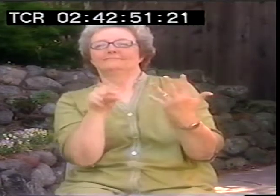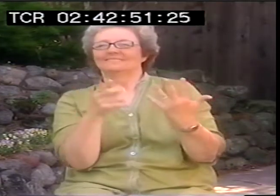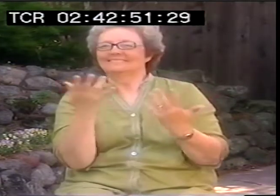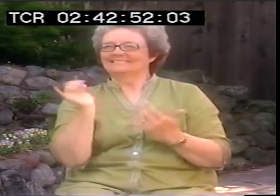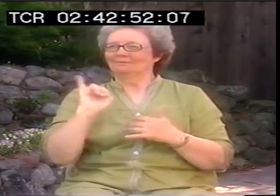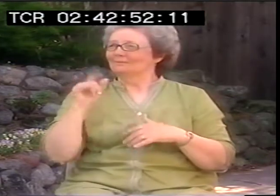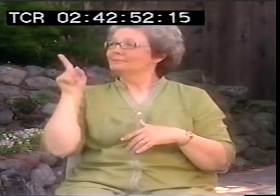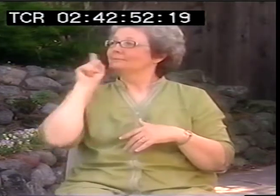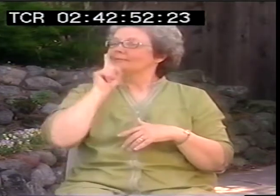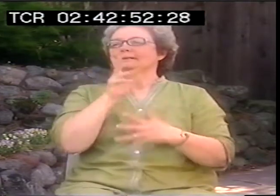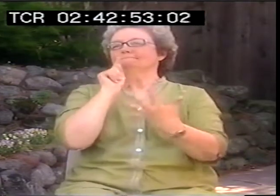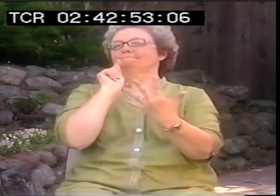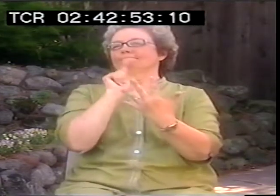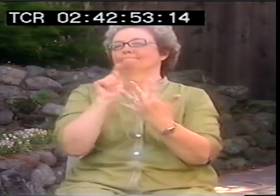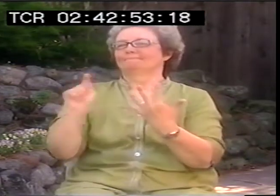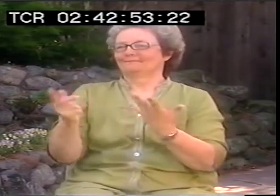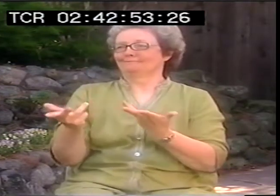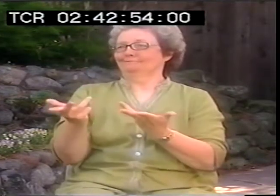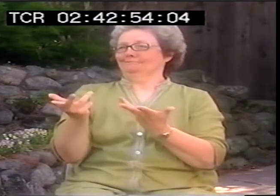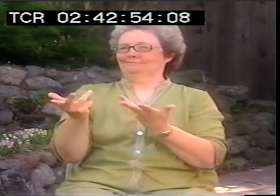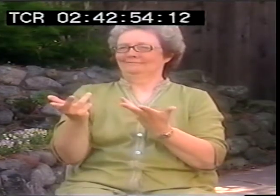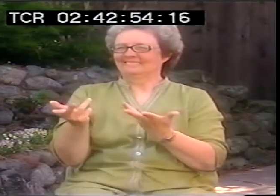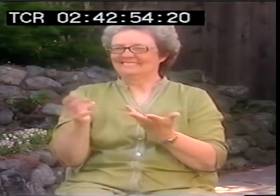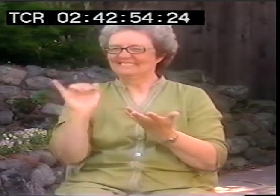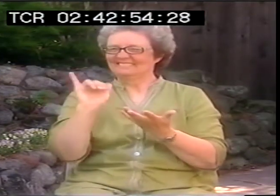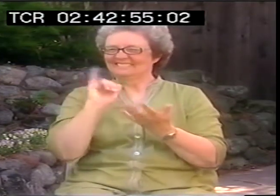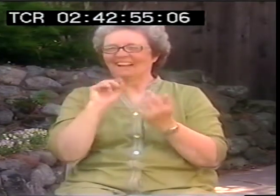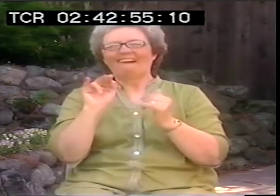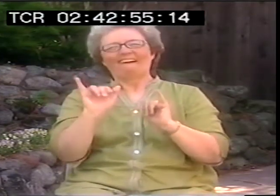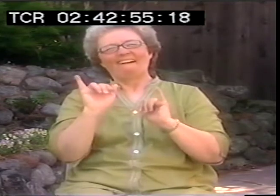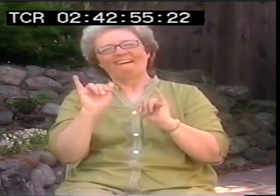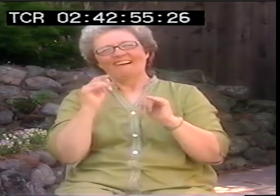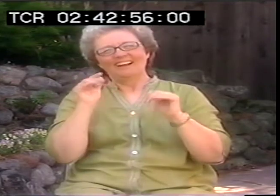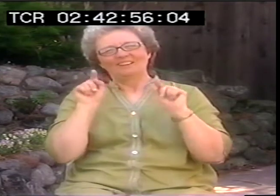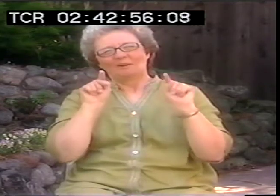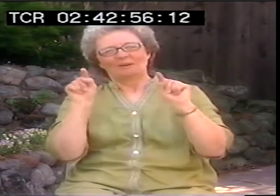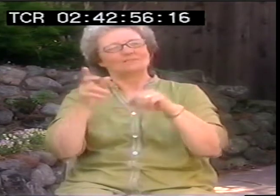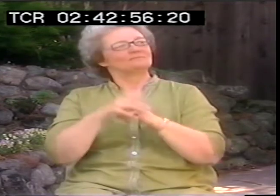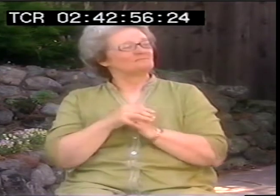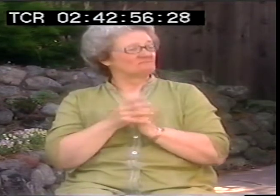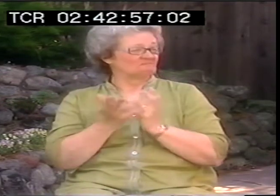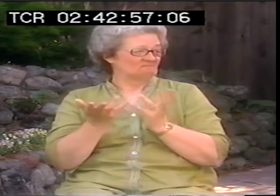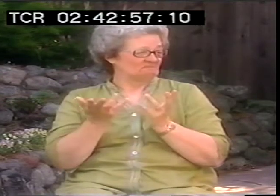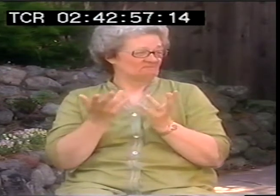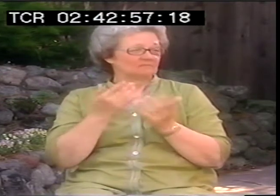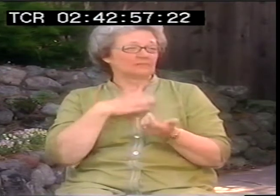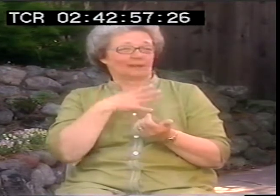Even just being a woman or just being a deaf woman, you know? So there's different ways they're portrayed in the media.